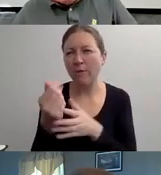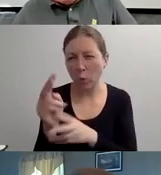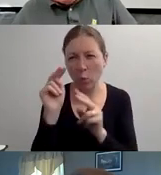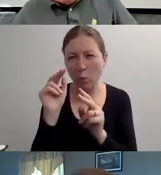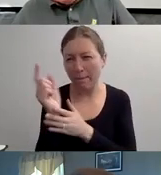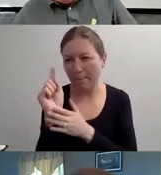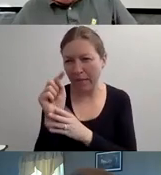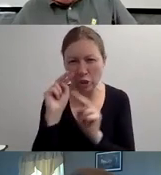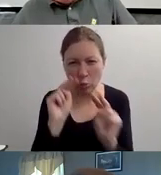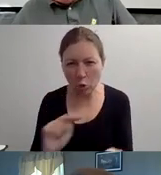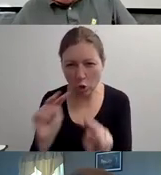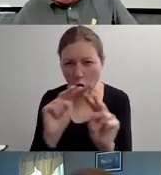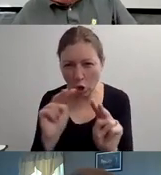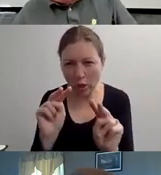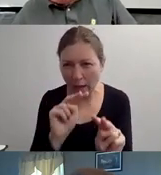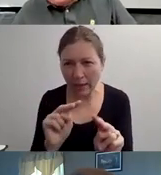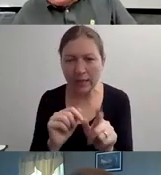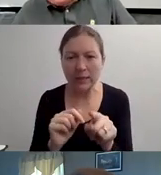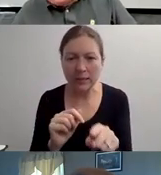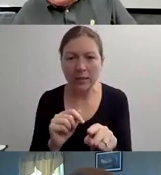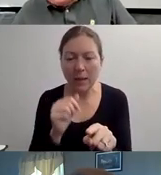BUT I WOULD REALLY LISTEN TO THAT.